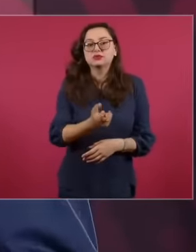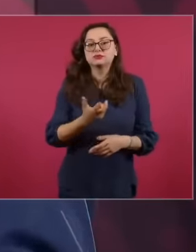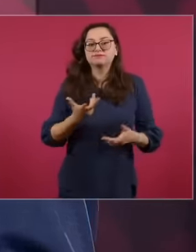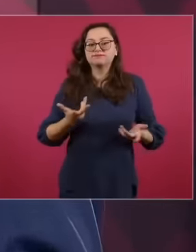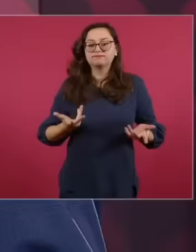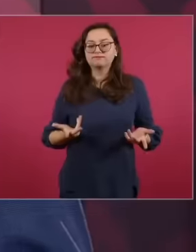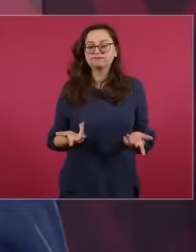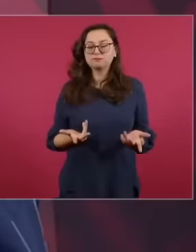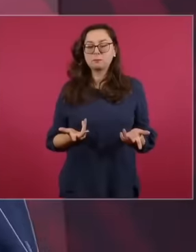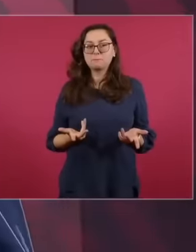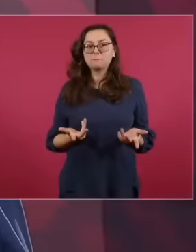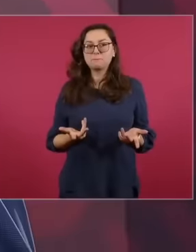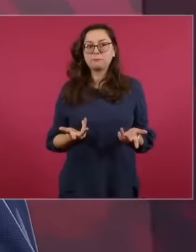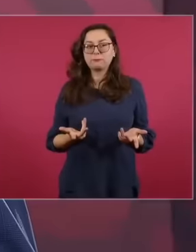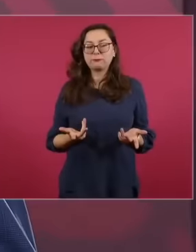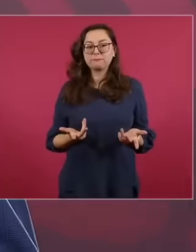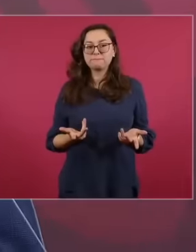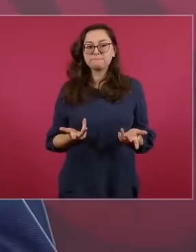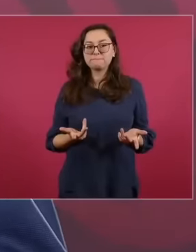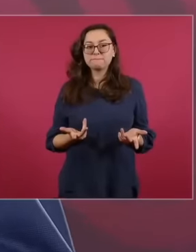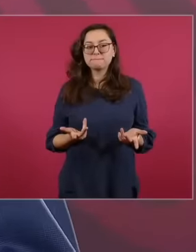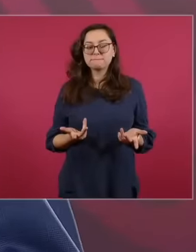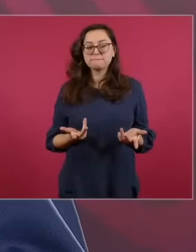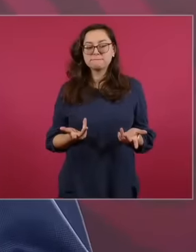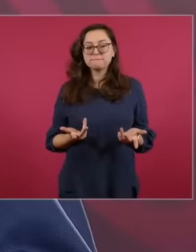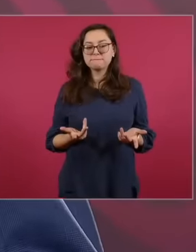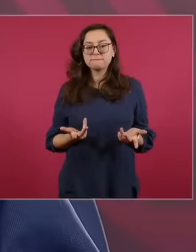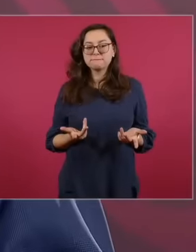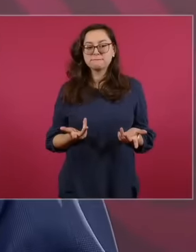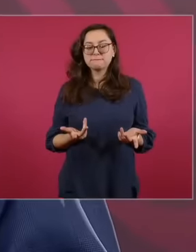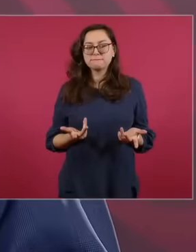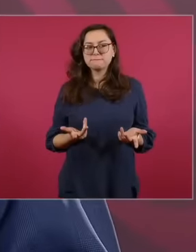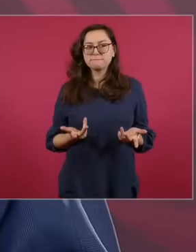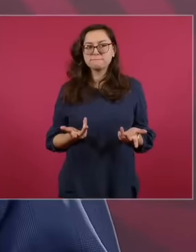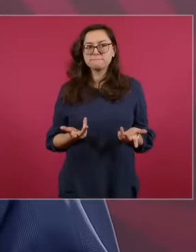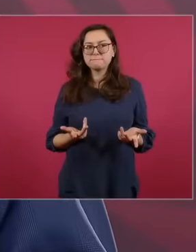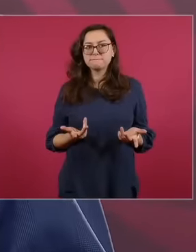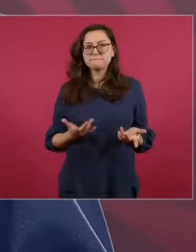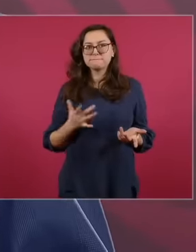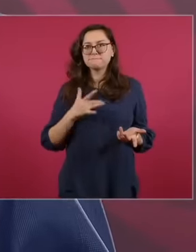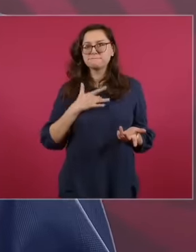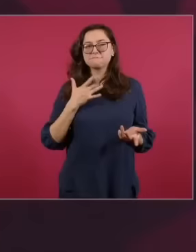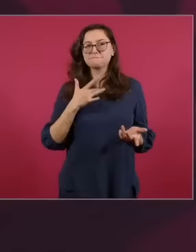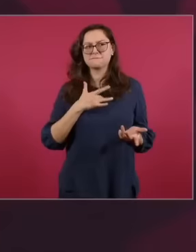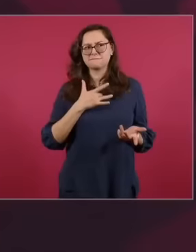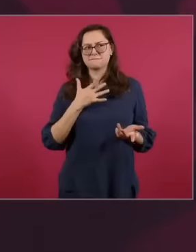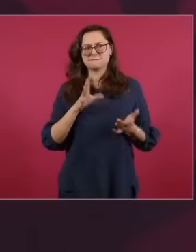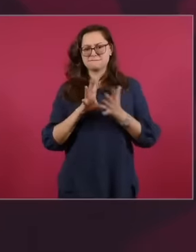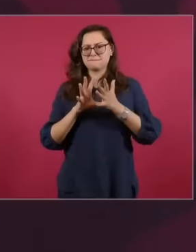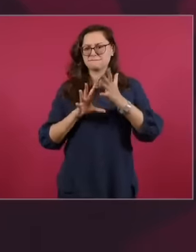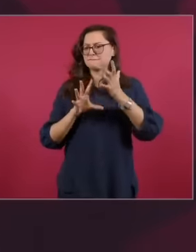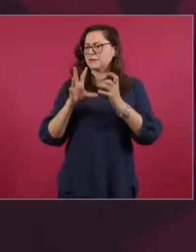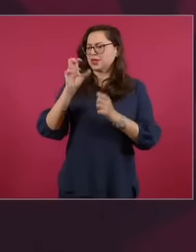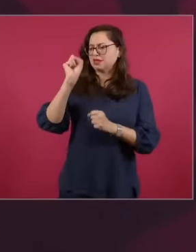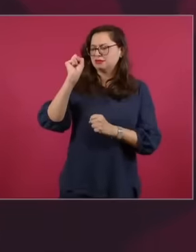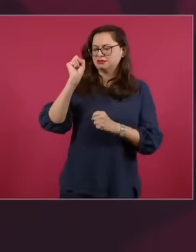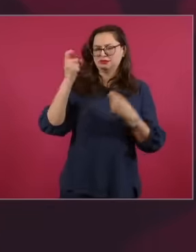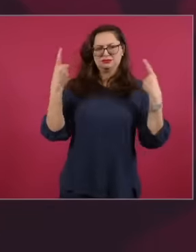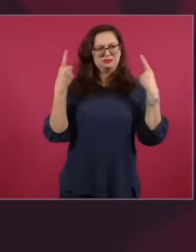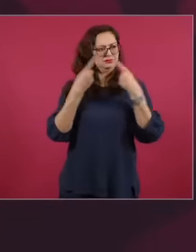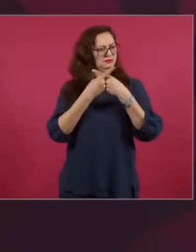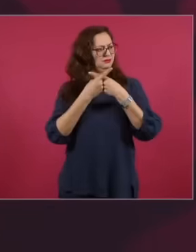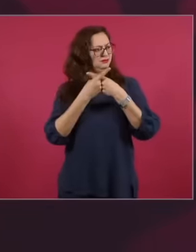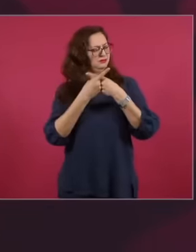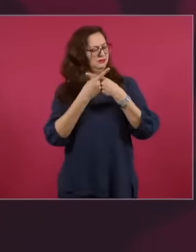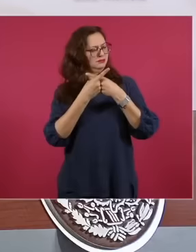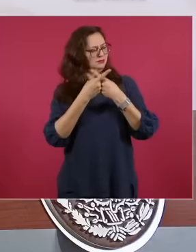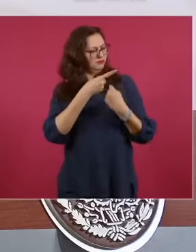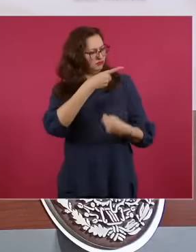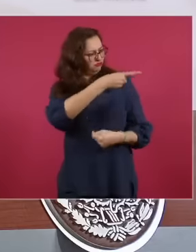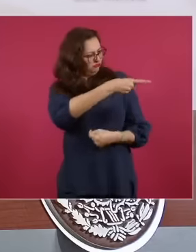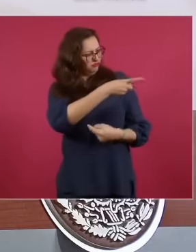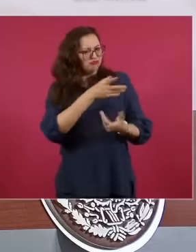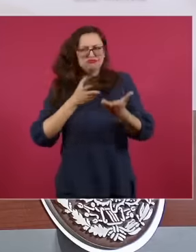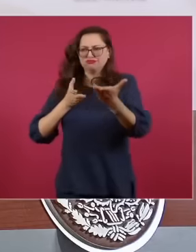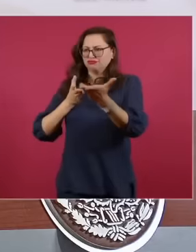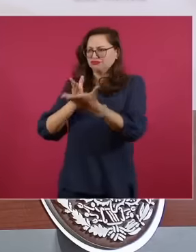contrary to our constitutional principles of non-intervention and self-determination of the